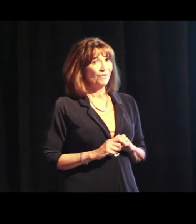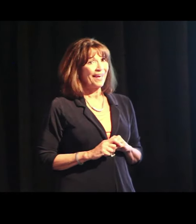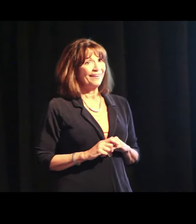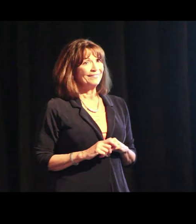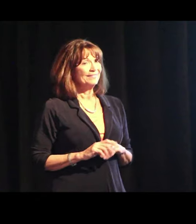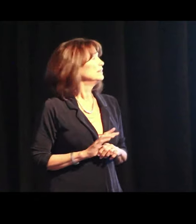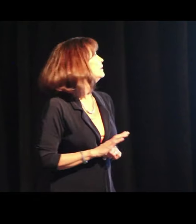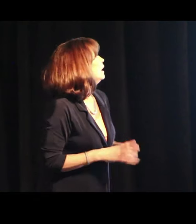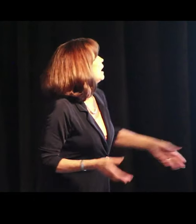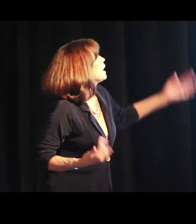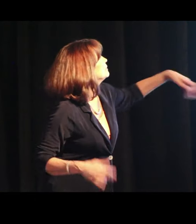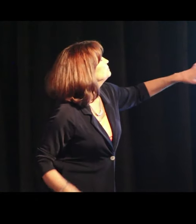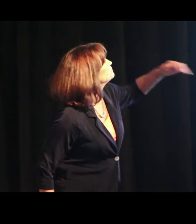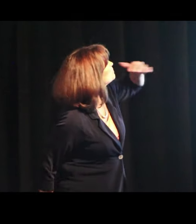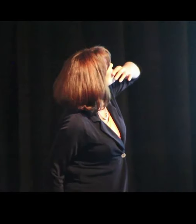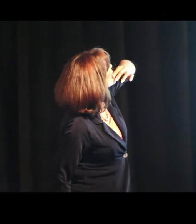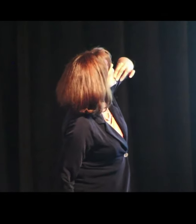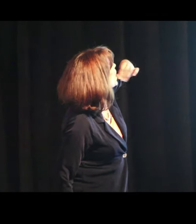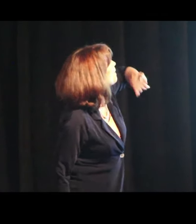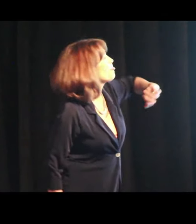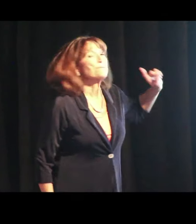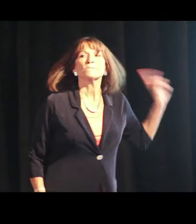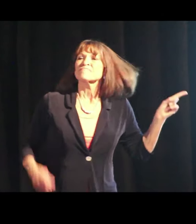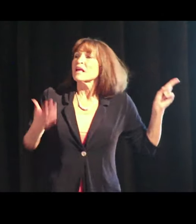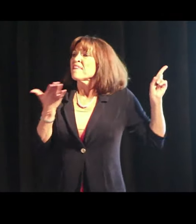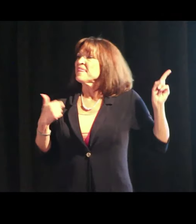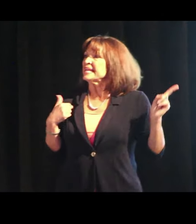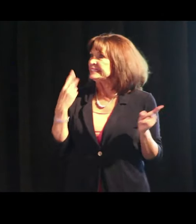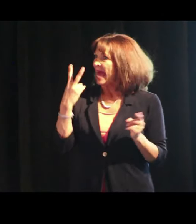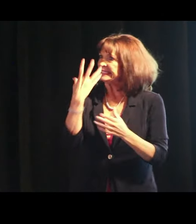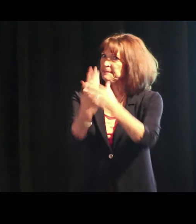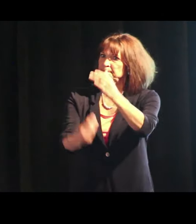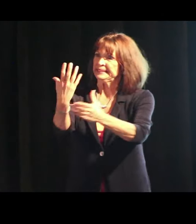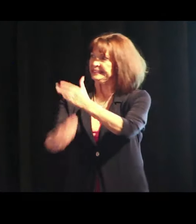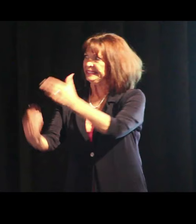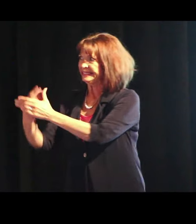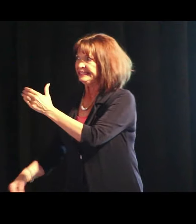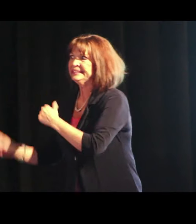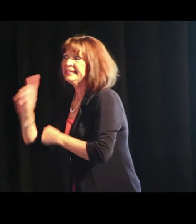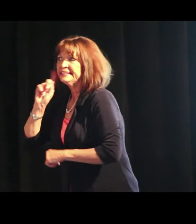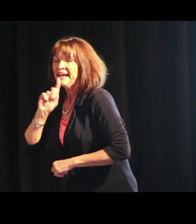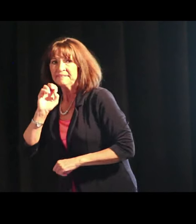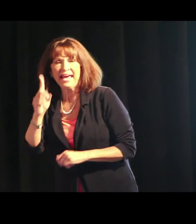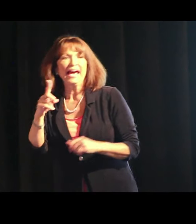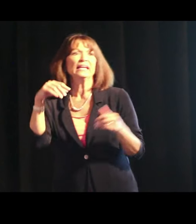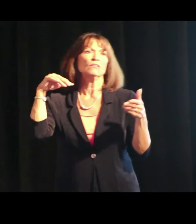in their engaged learning. These are the things that I see missing in deaf ed